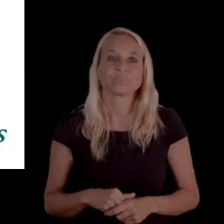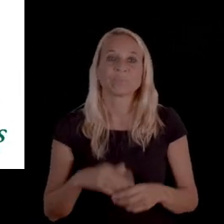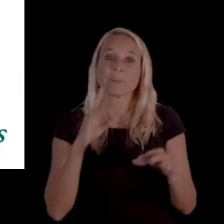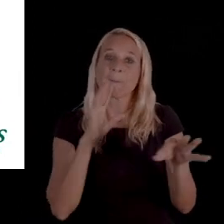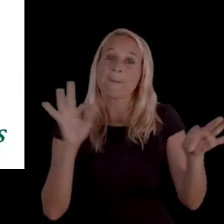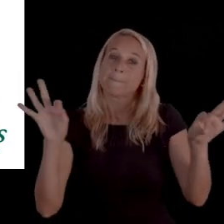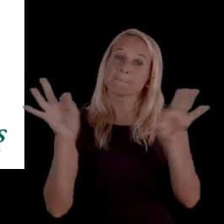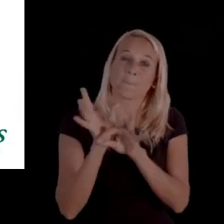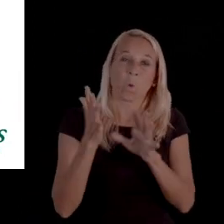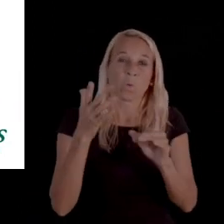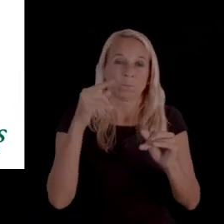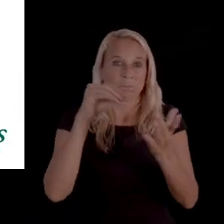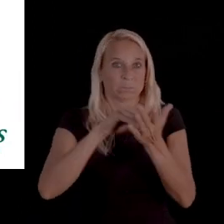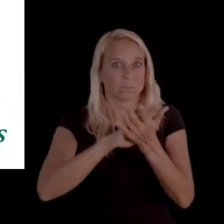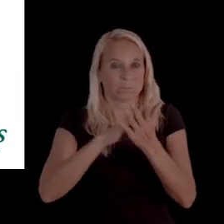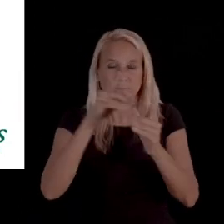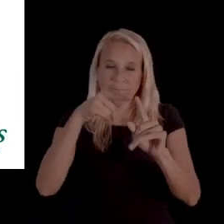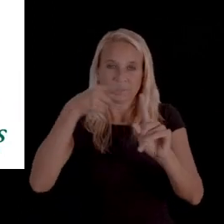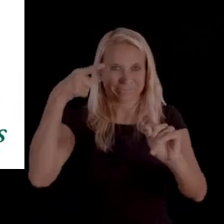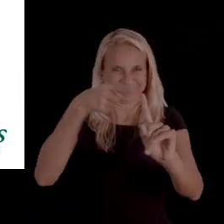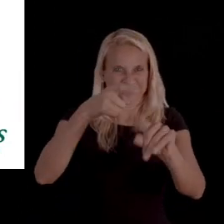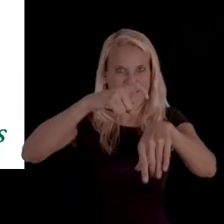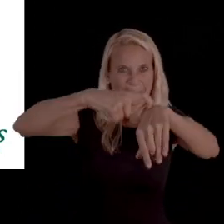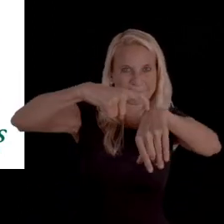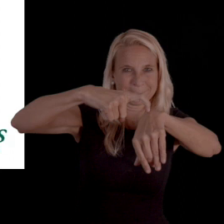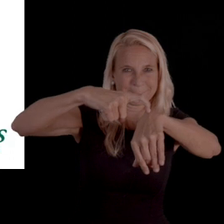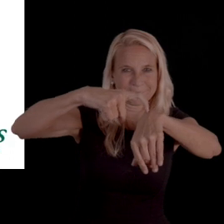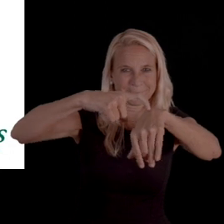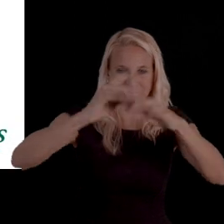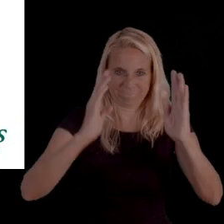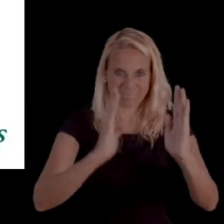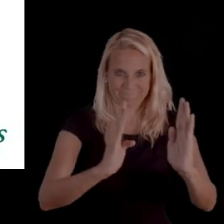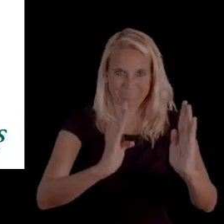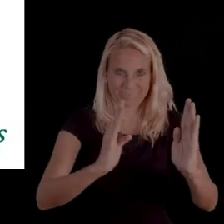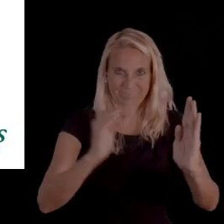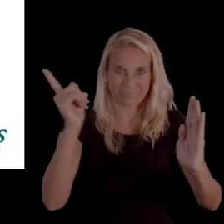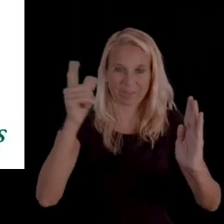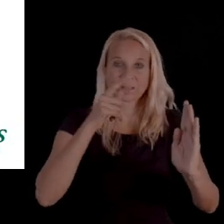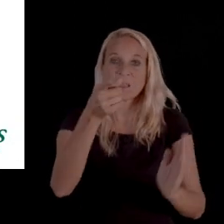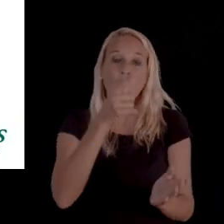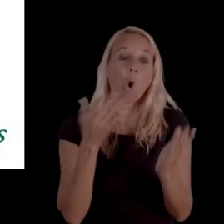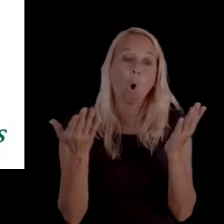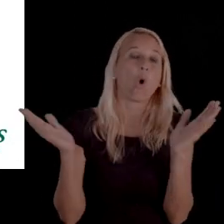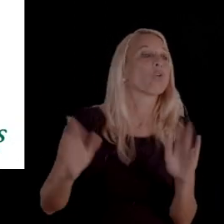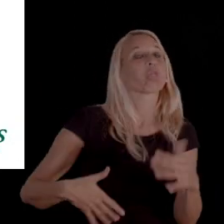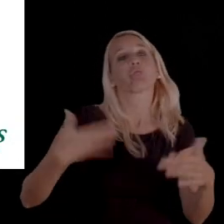With the importance of noting the specific timeframe and range that they allow or operate under.